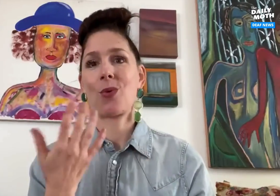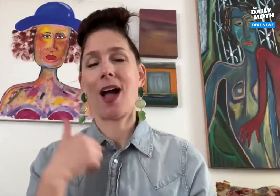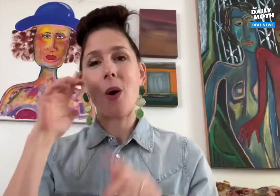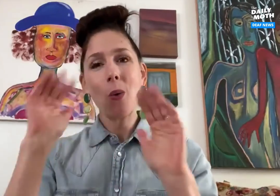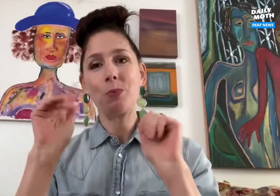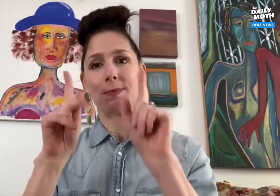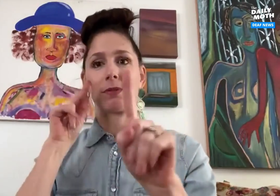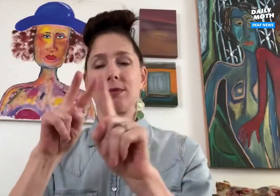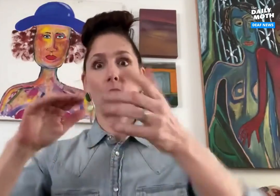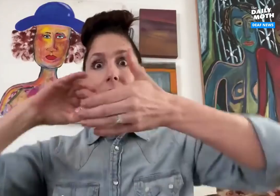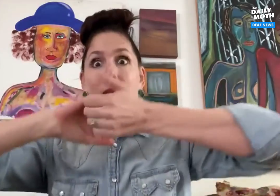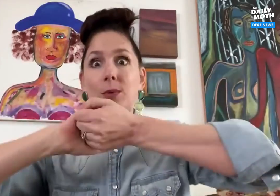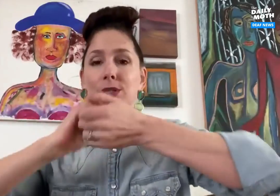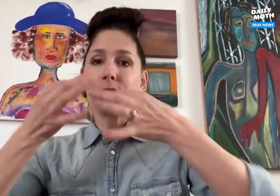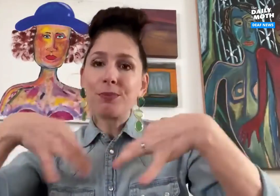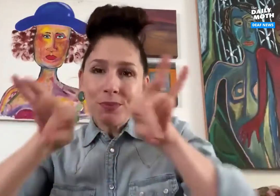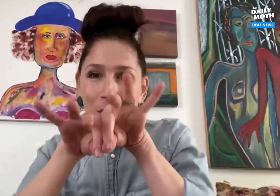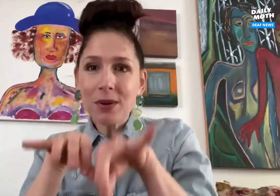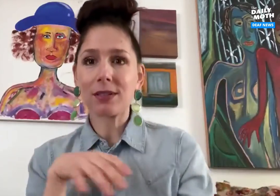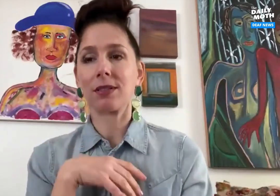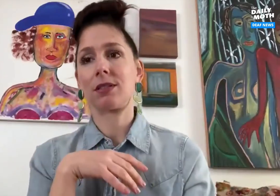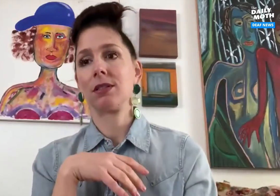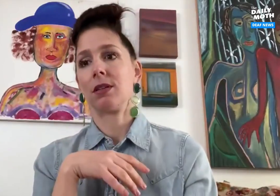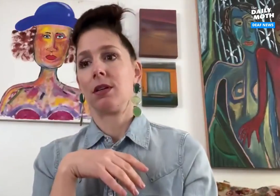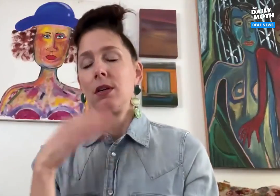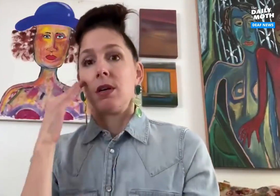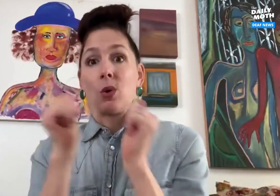So, I hope that people see collaboration as being important.